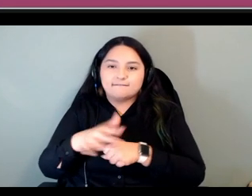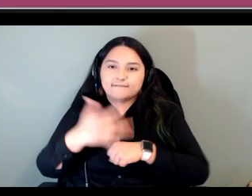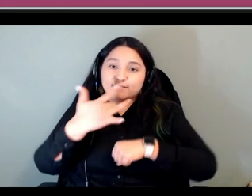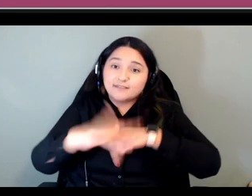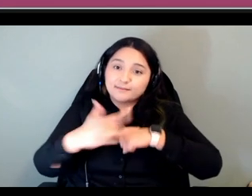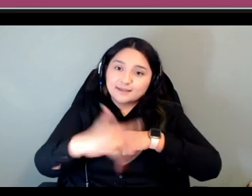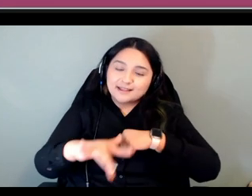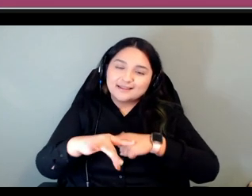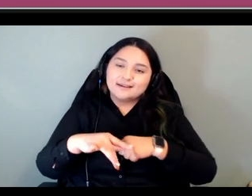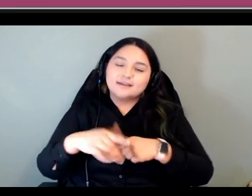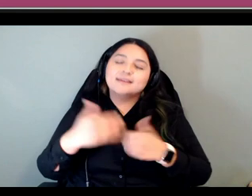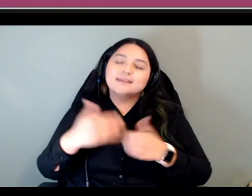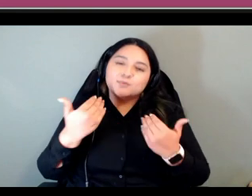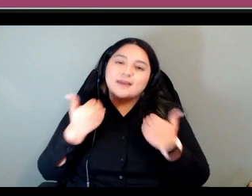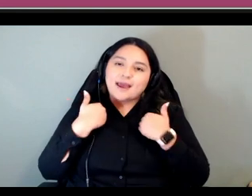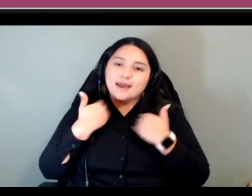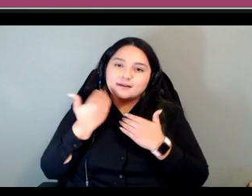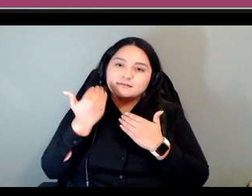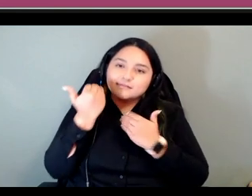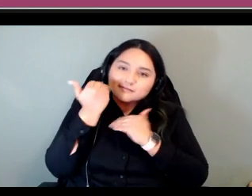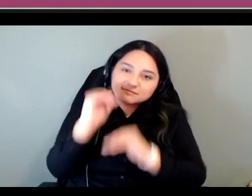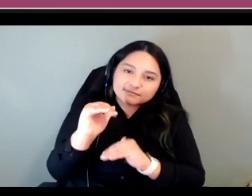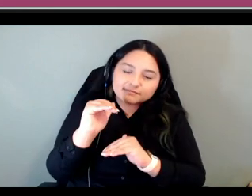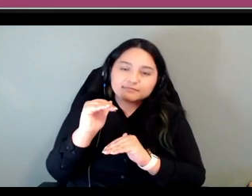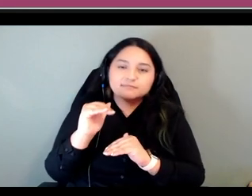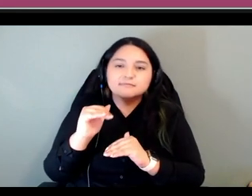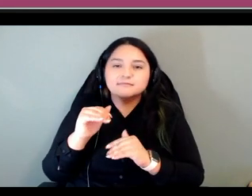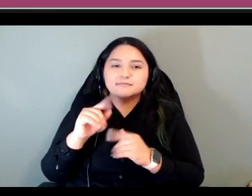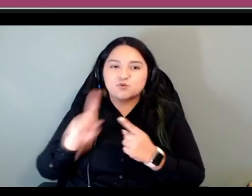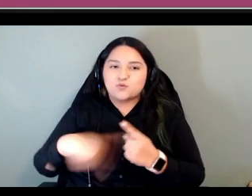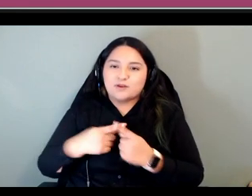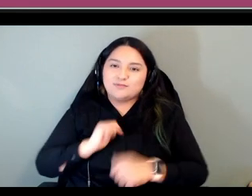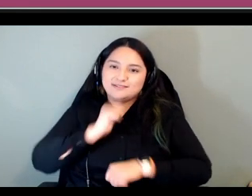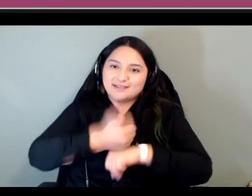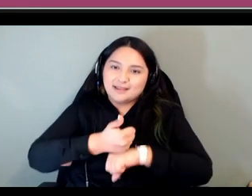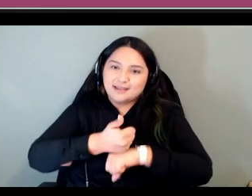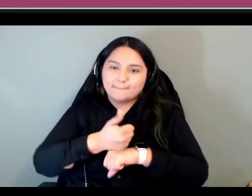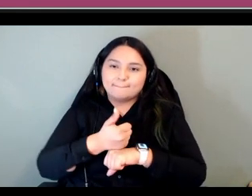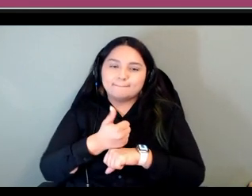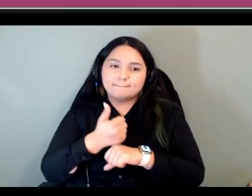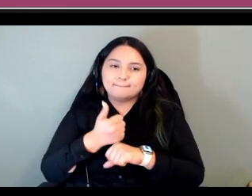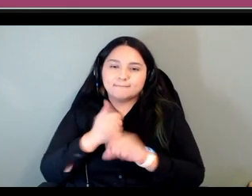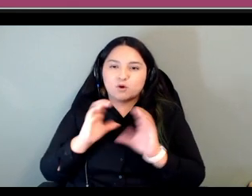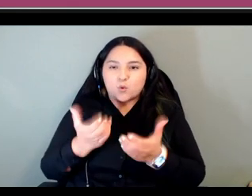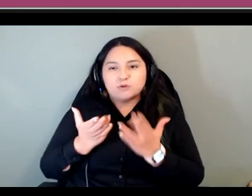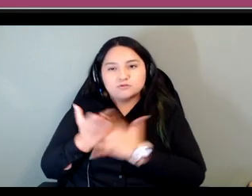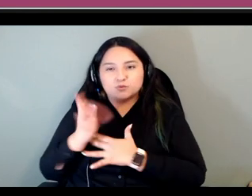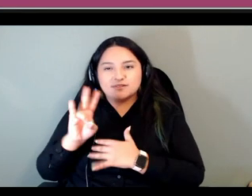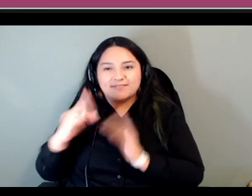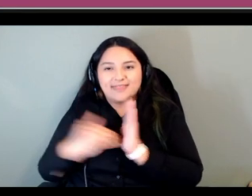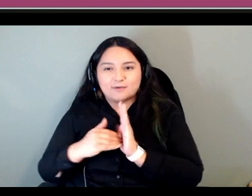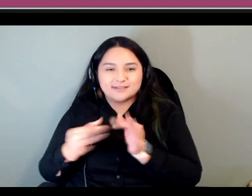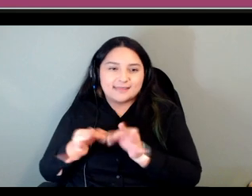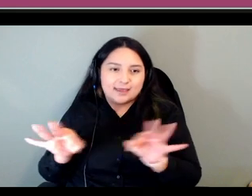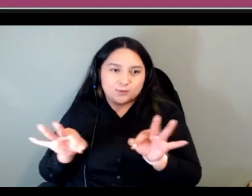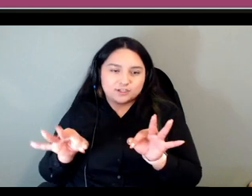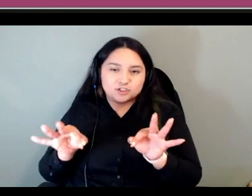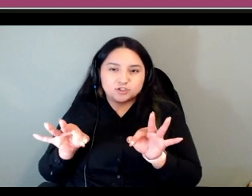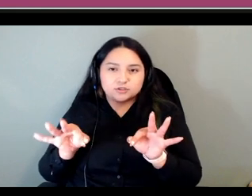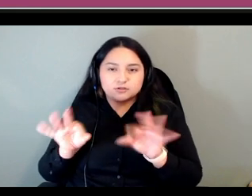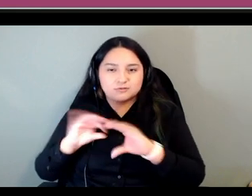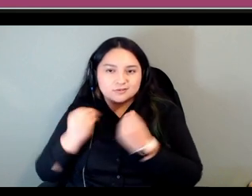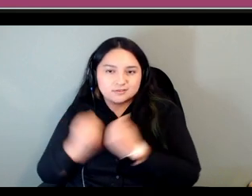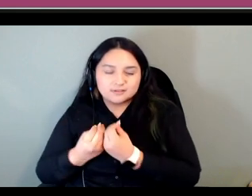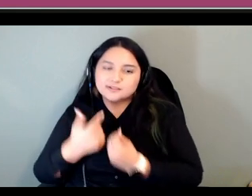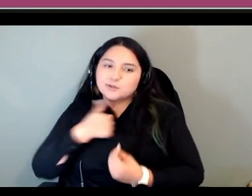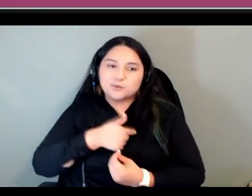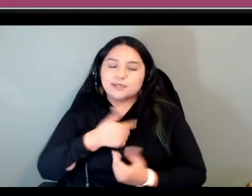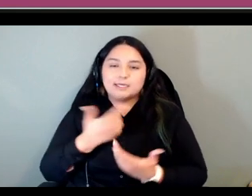and limitations when creating a course a 7000 language course so we just ended up again